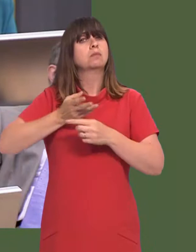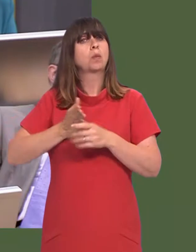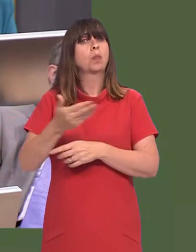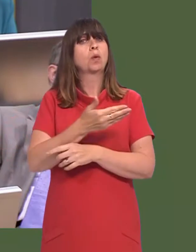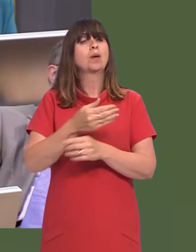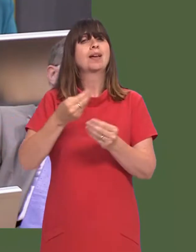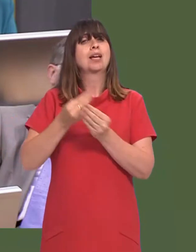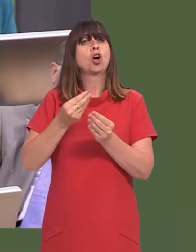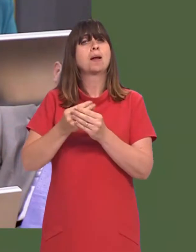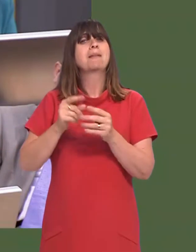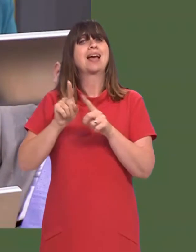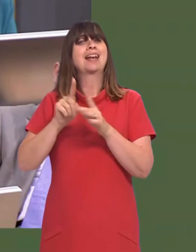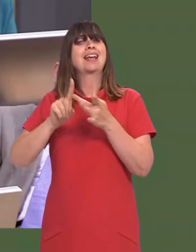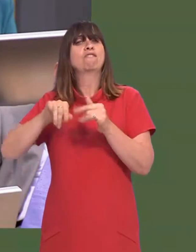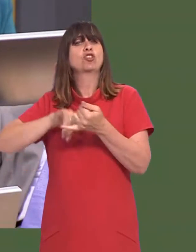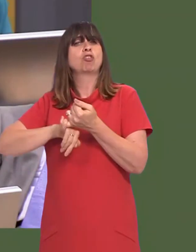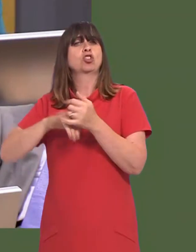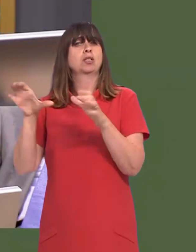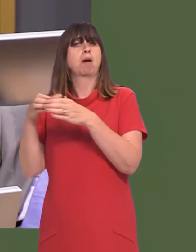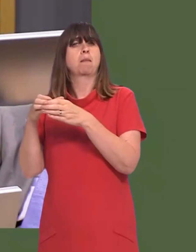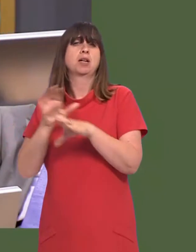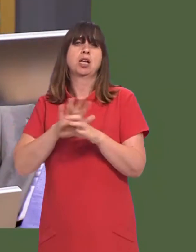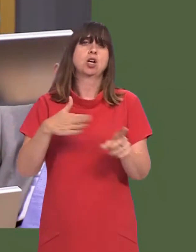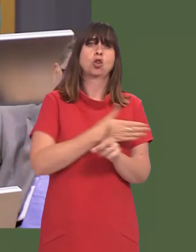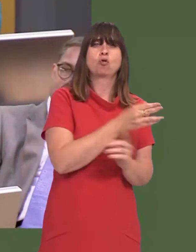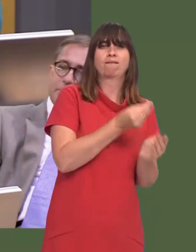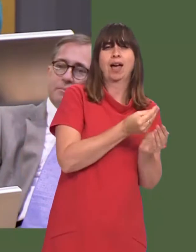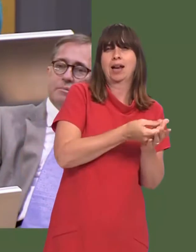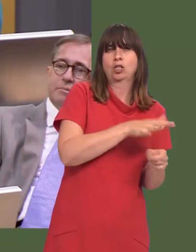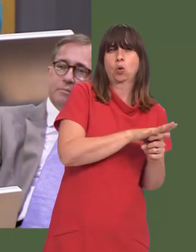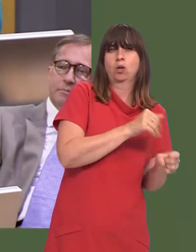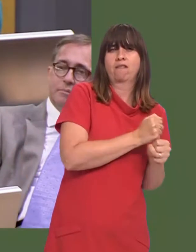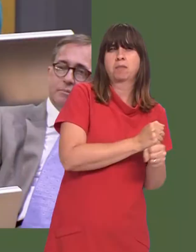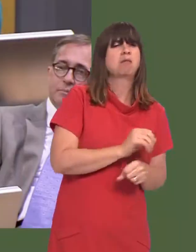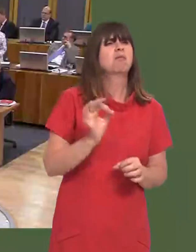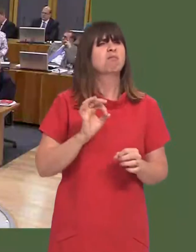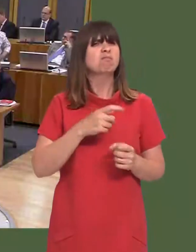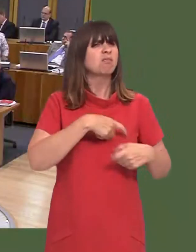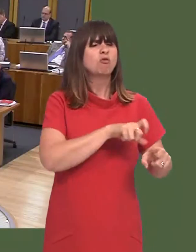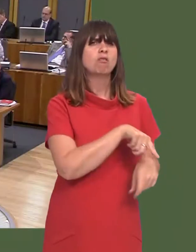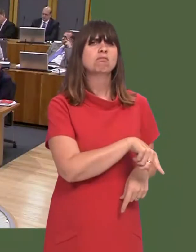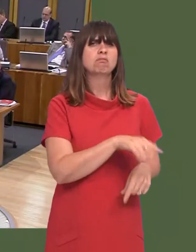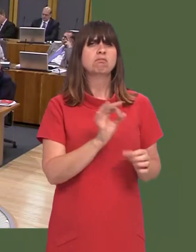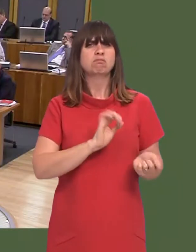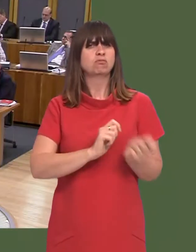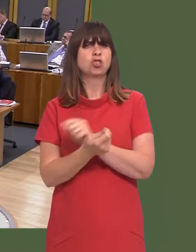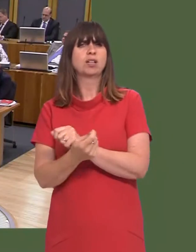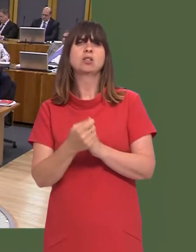of this through the economy and infrastructure department rather than through the finance and local government department? Carwyn Jones: No, there are no plans to change that.